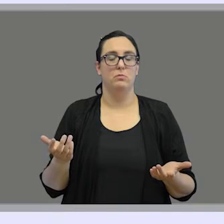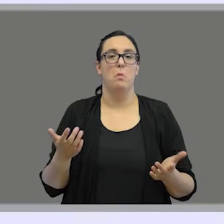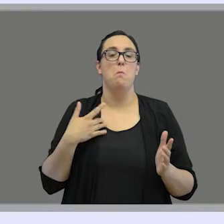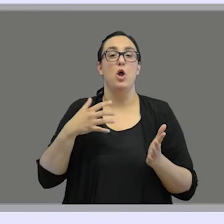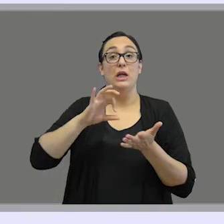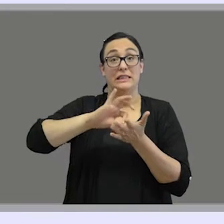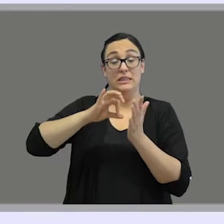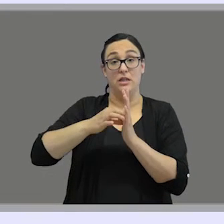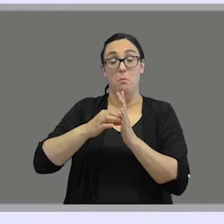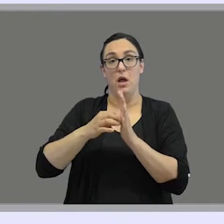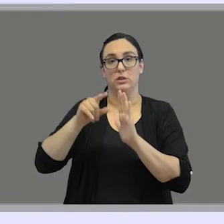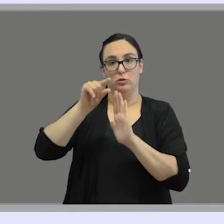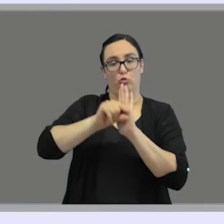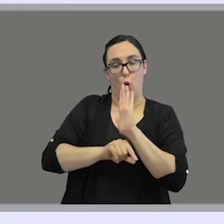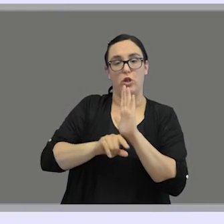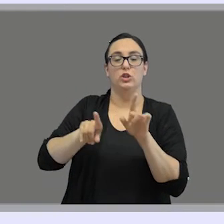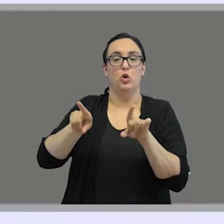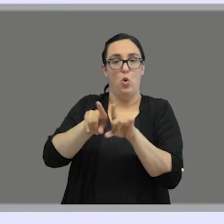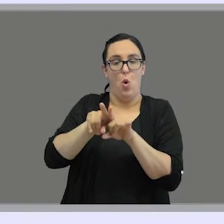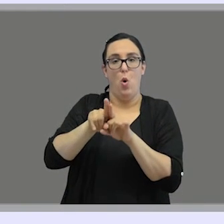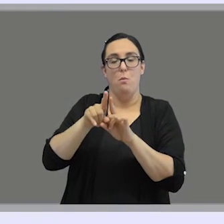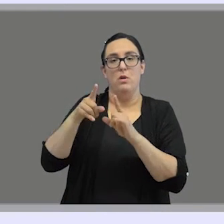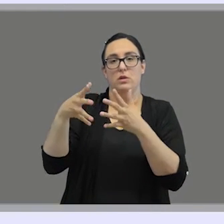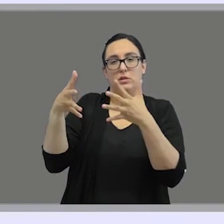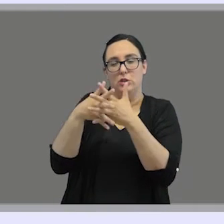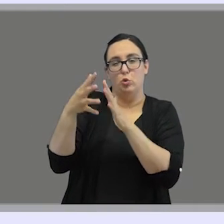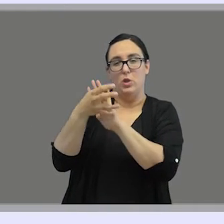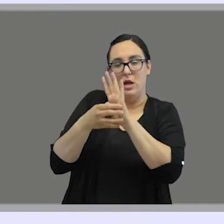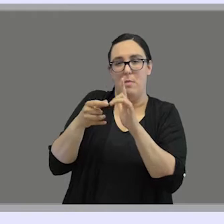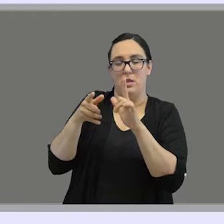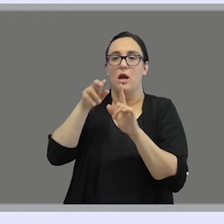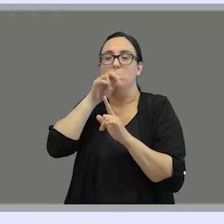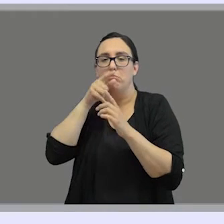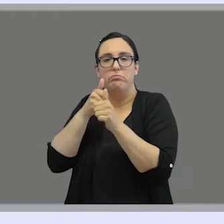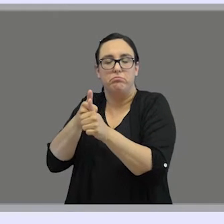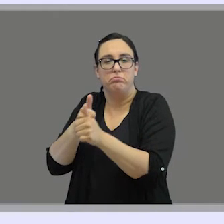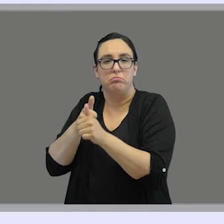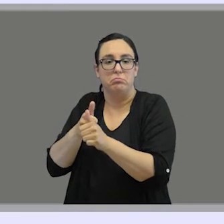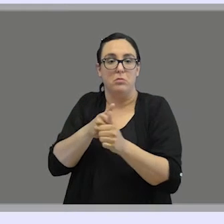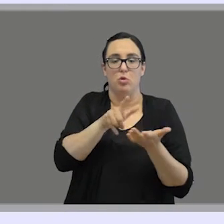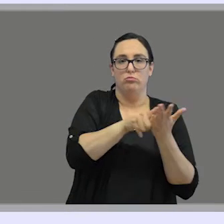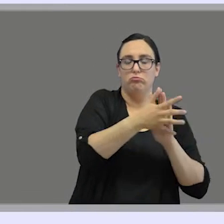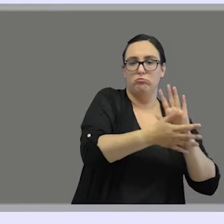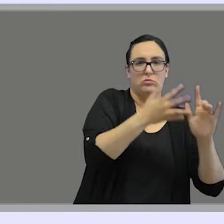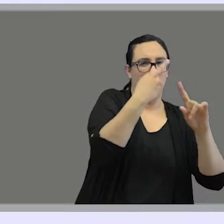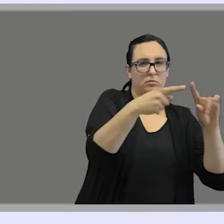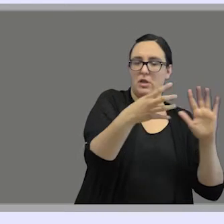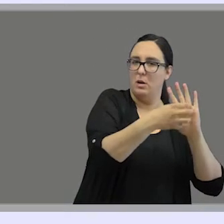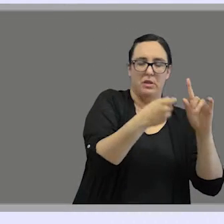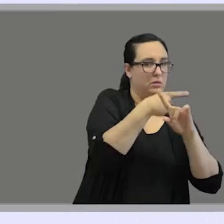follow the spoken language grammar while sign languages have their own distinct grammar systems.